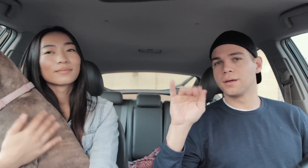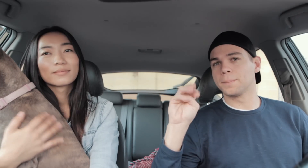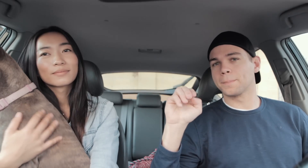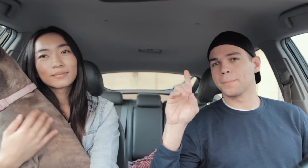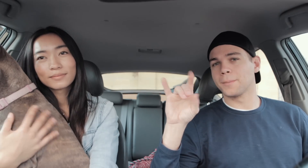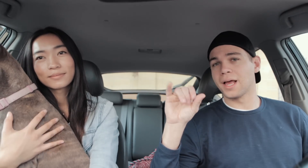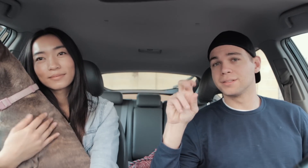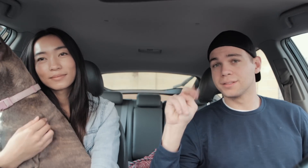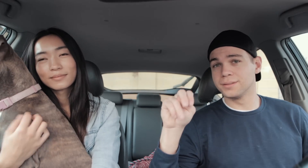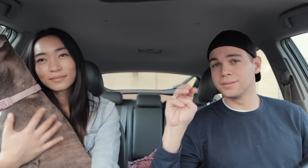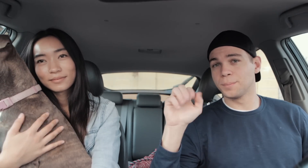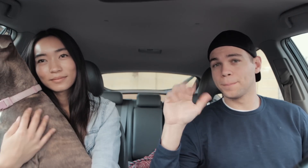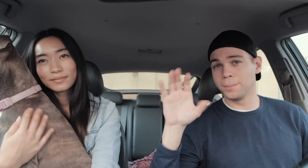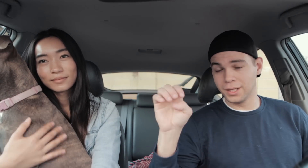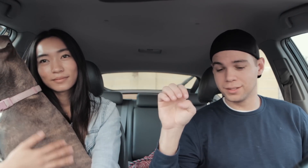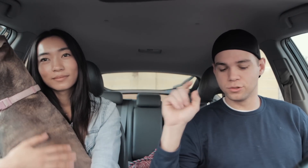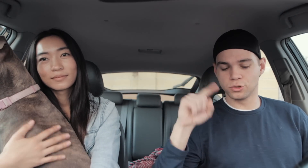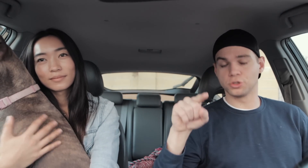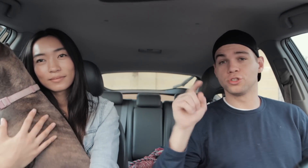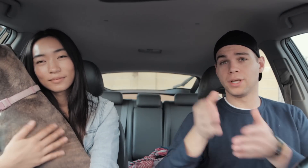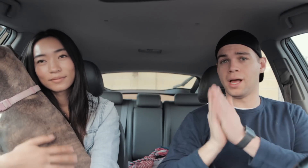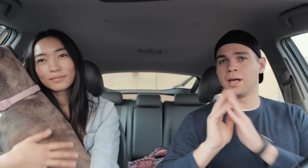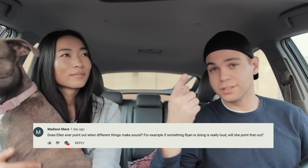by Madison Mace She asks: